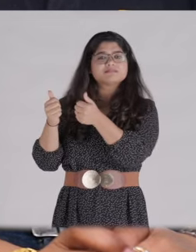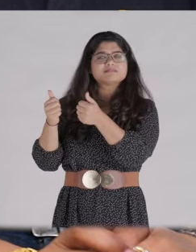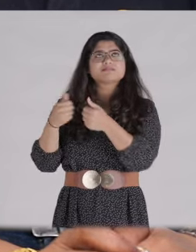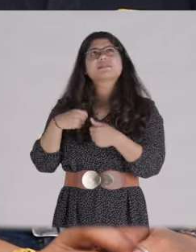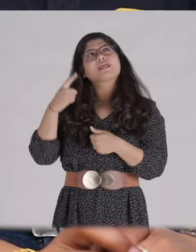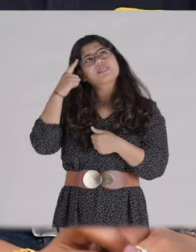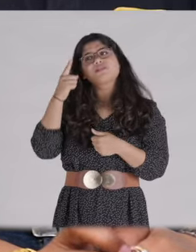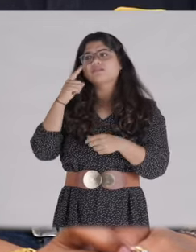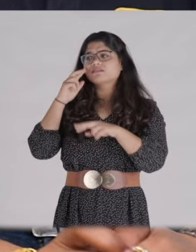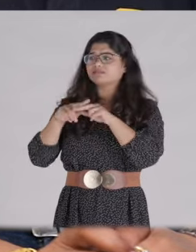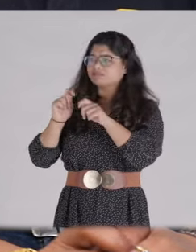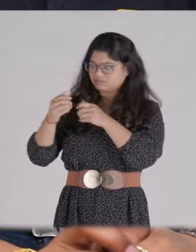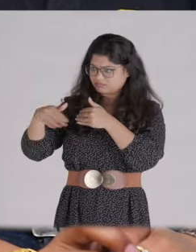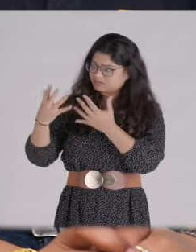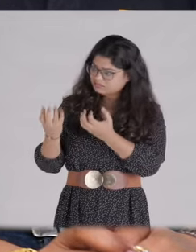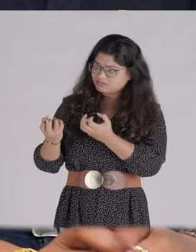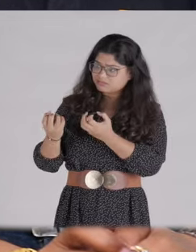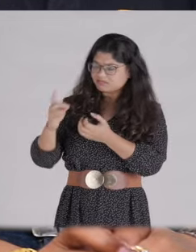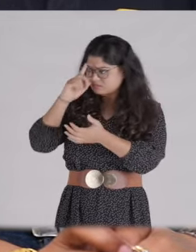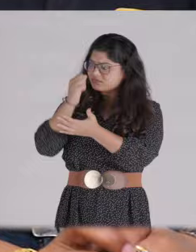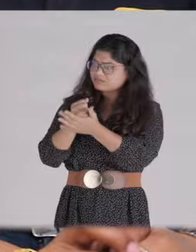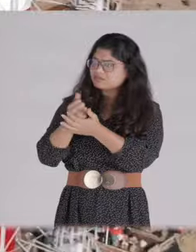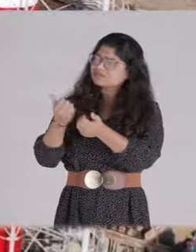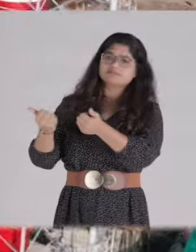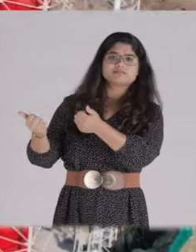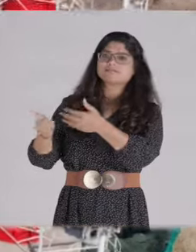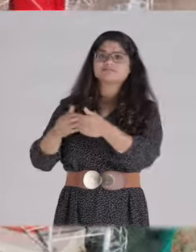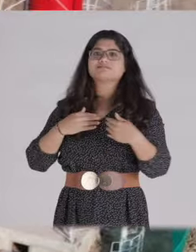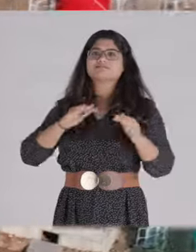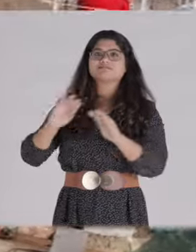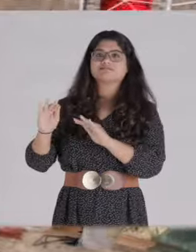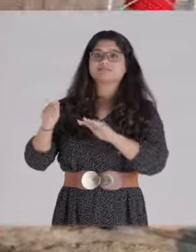job and that is her decision, since there are many good developments at